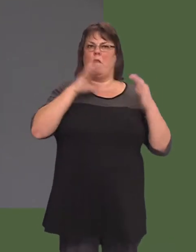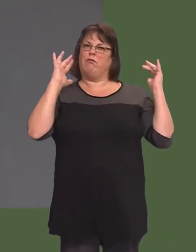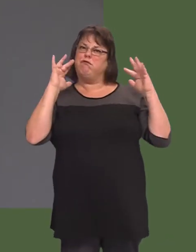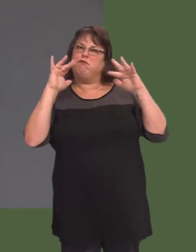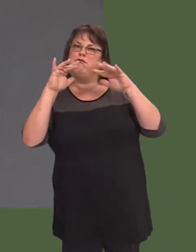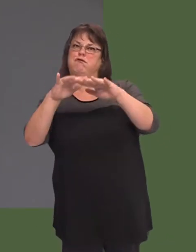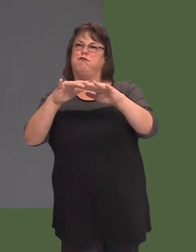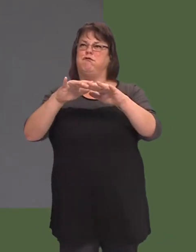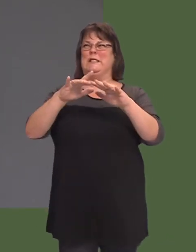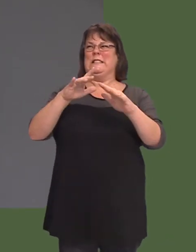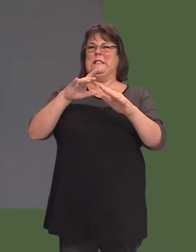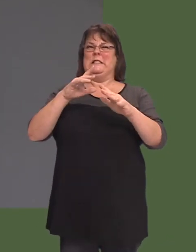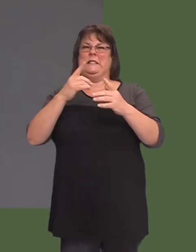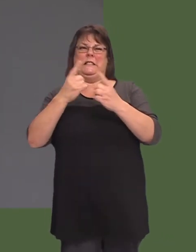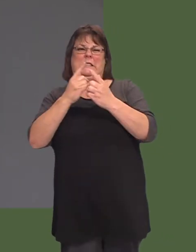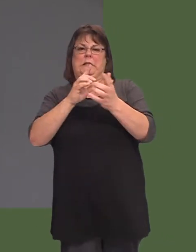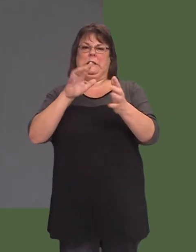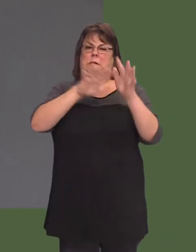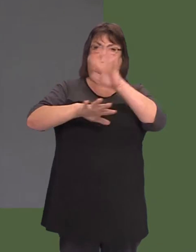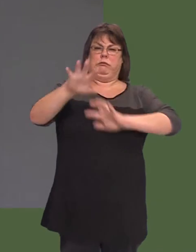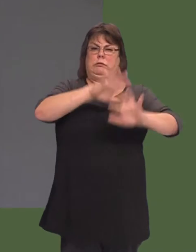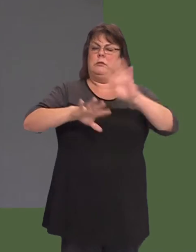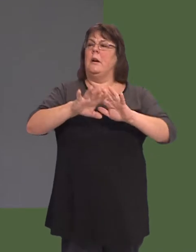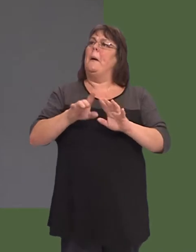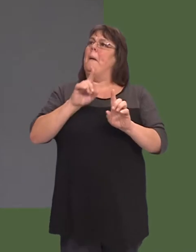So, there is a balance that we have to make.